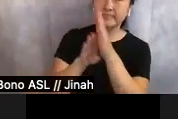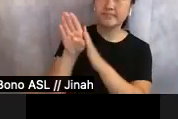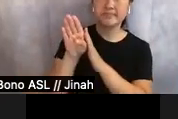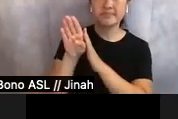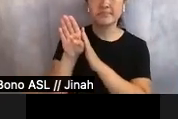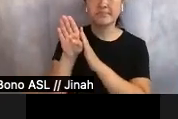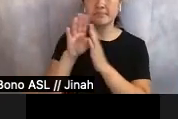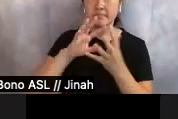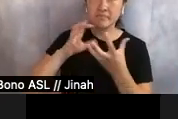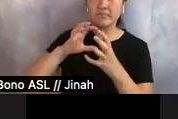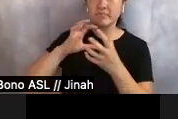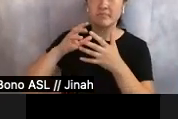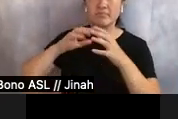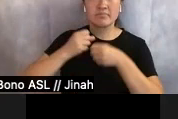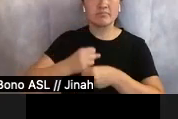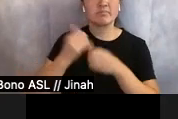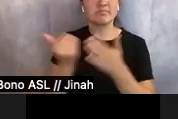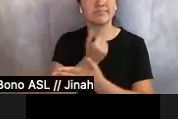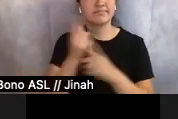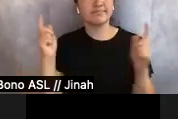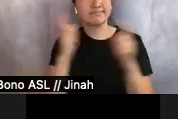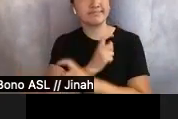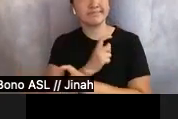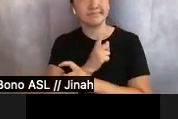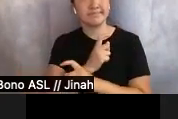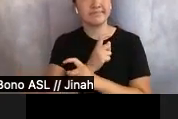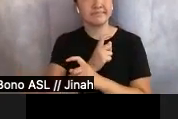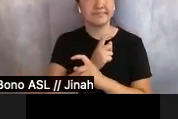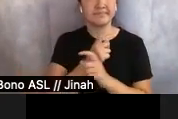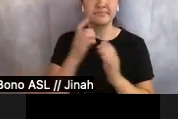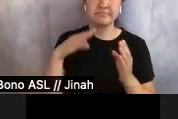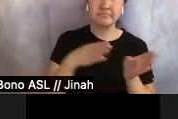creating new complexities that curved and developed, in turn.